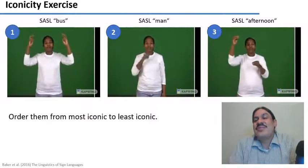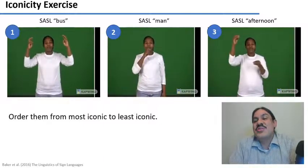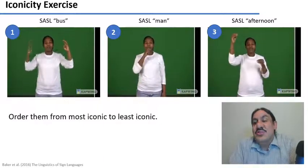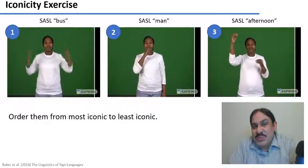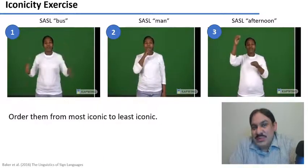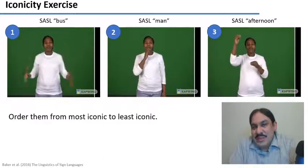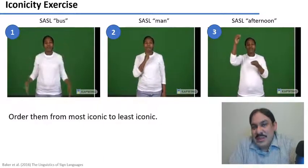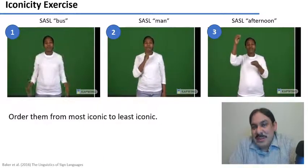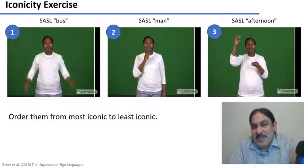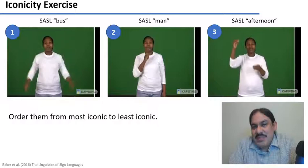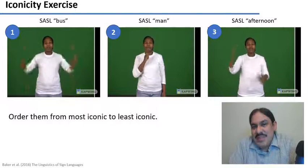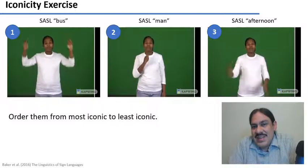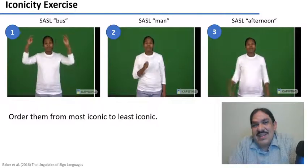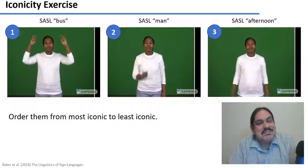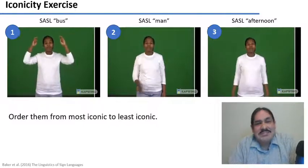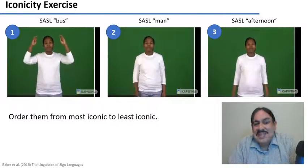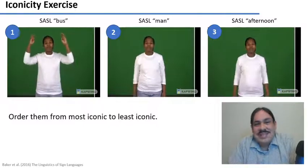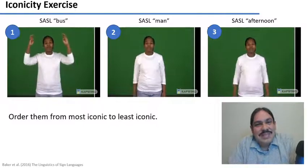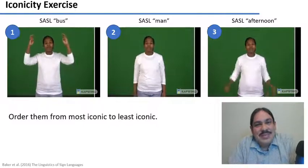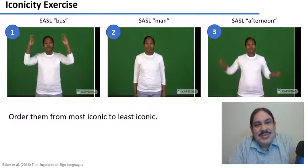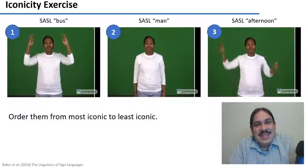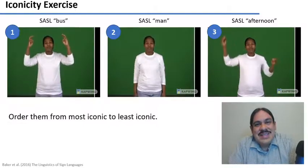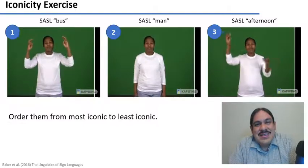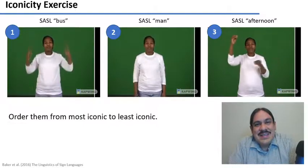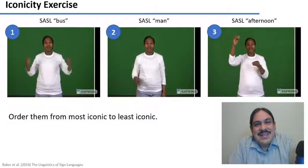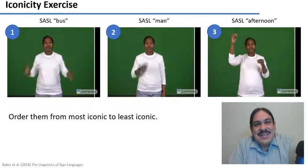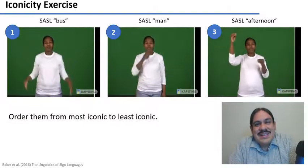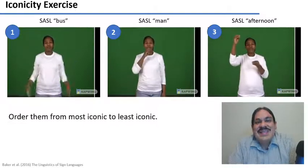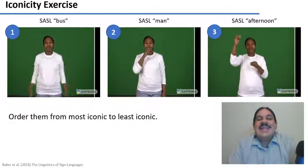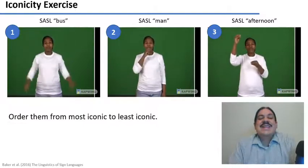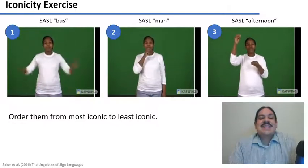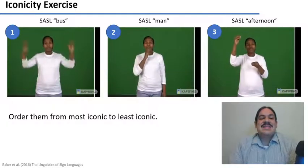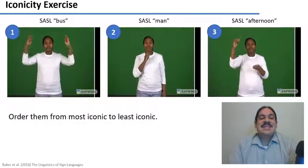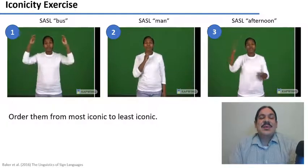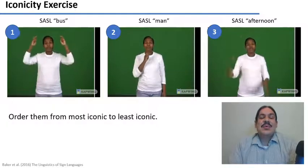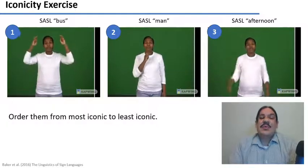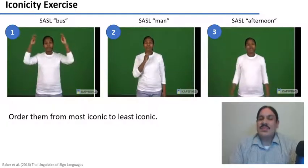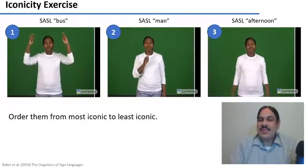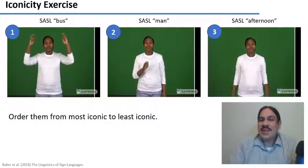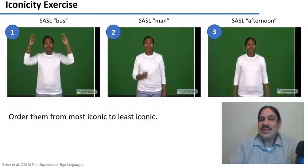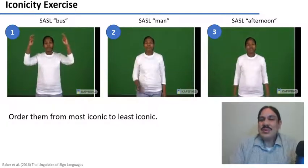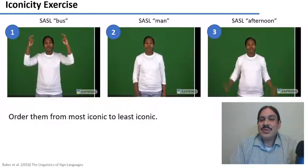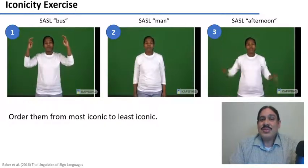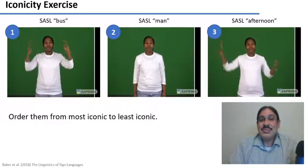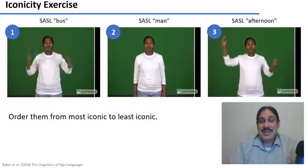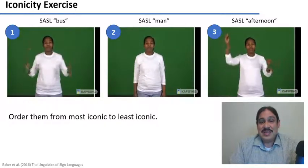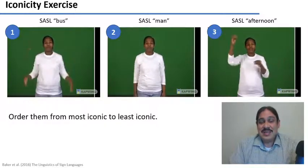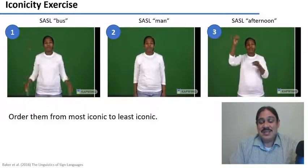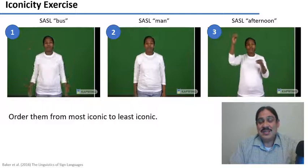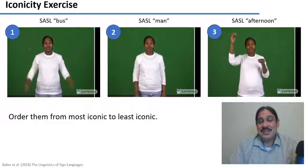what the sign could possibly be related to and then order them from most iconic